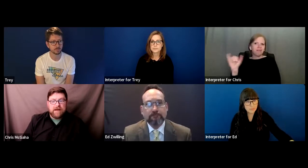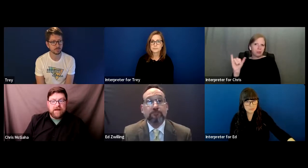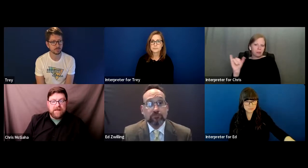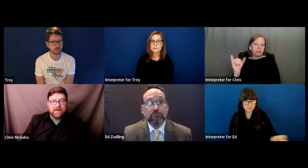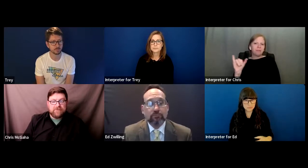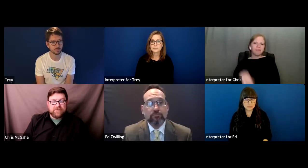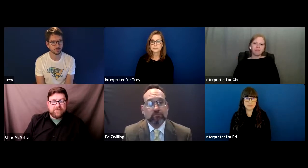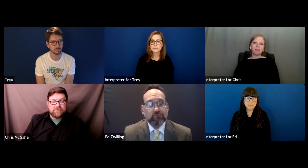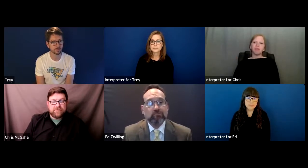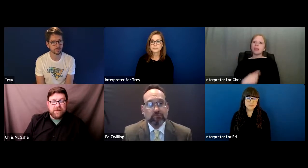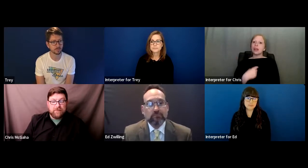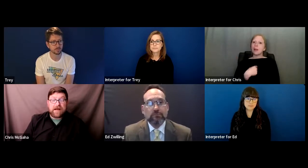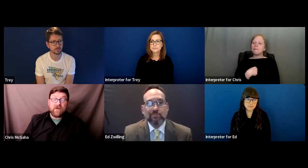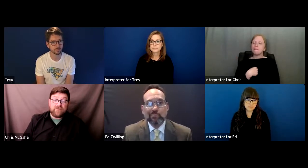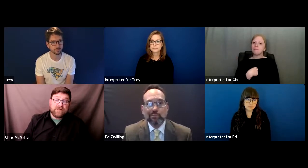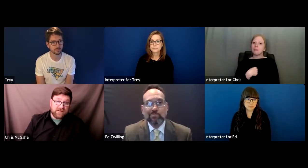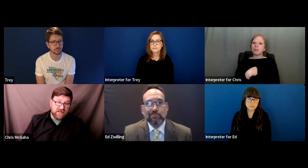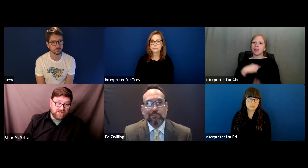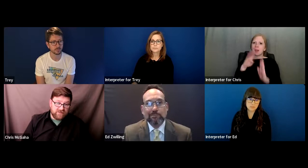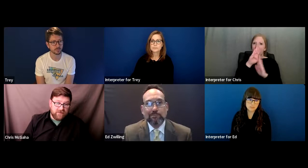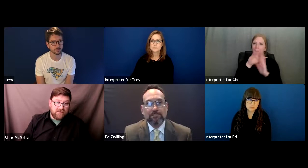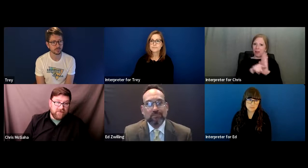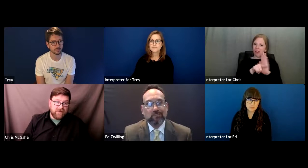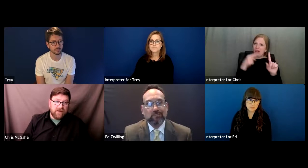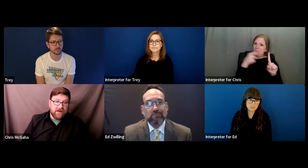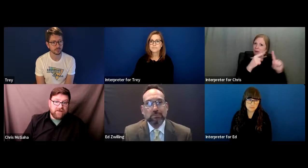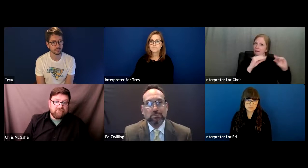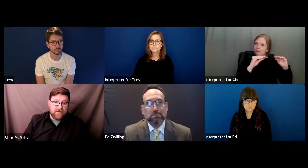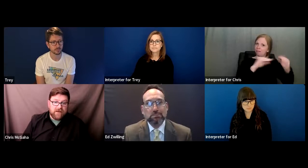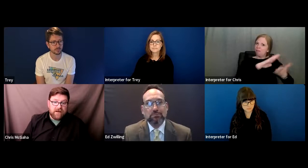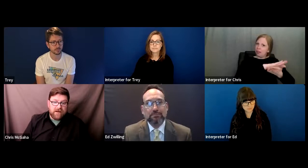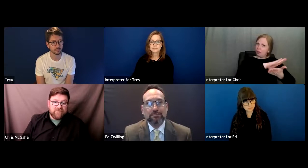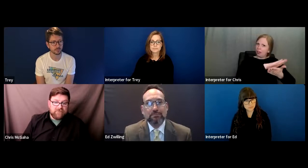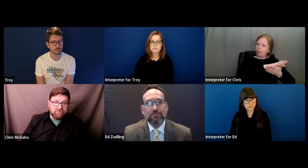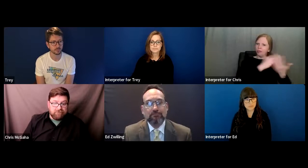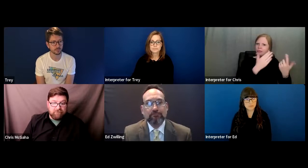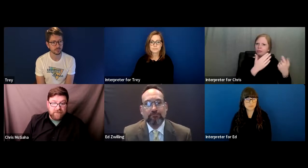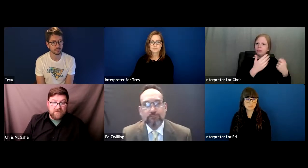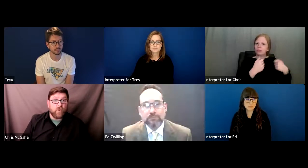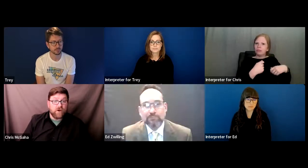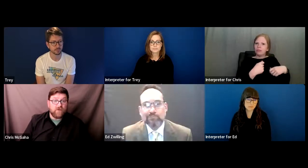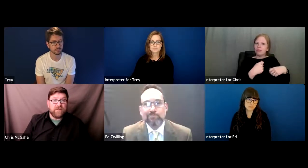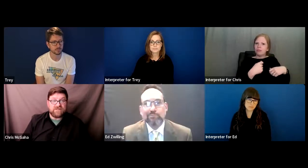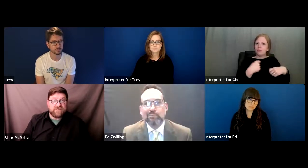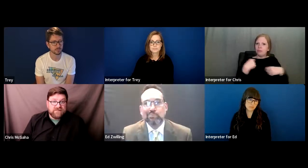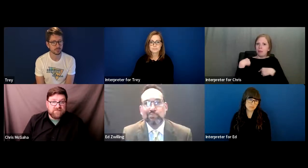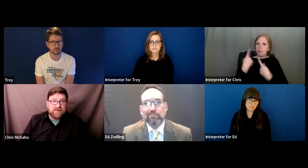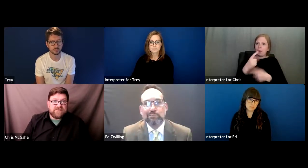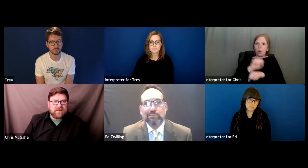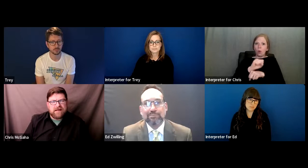I have a background in education and then I've been working with Adjacent Space kind